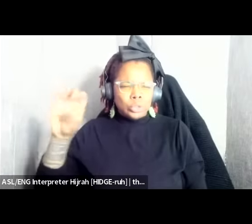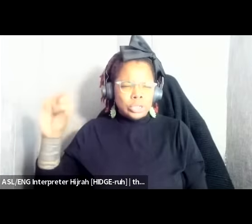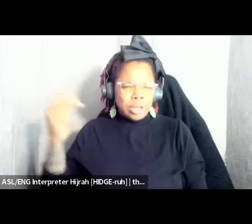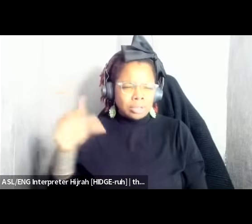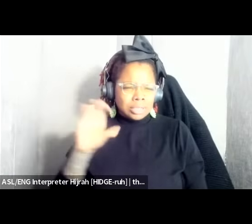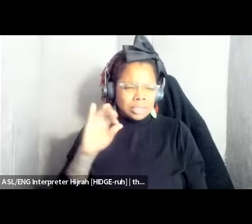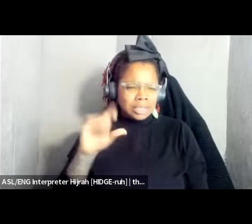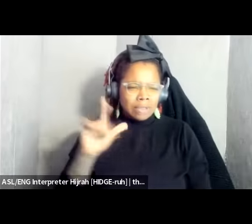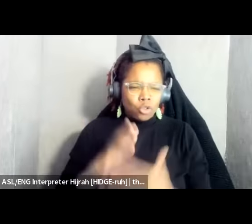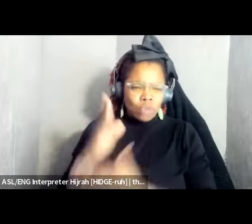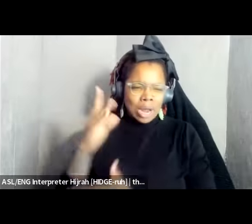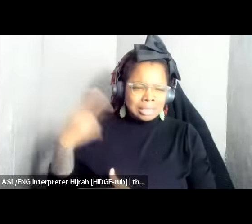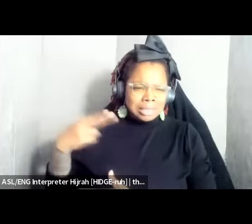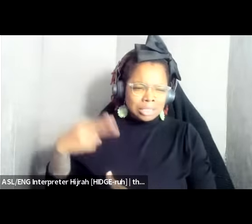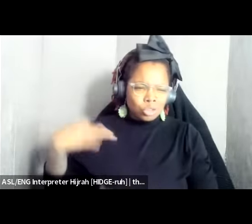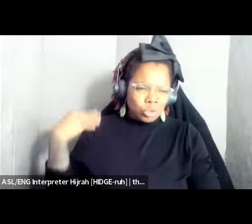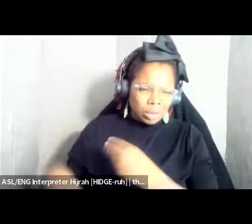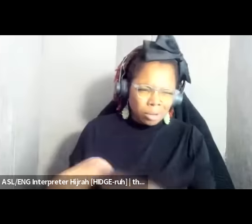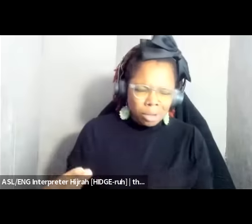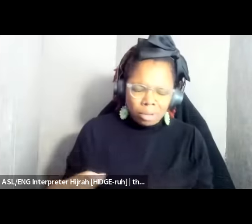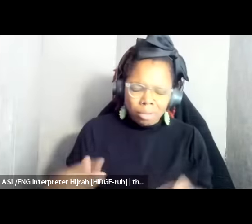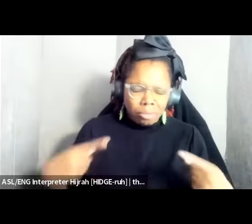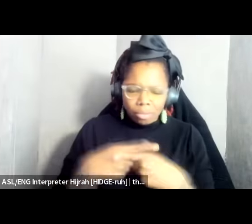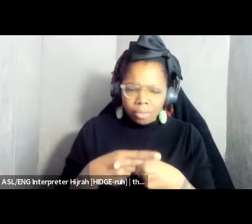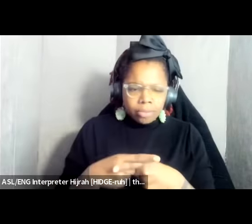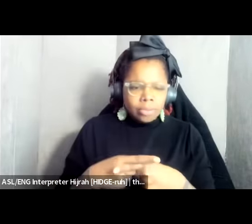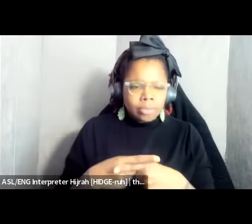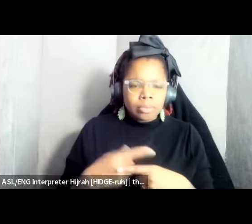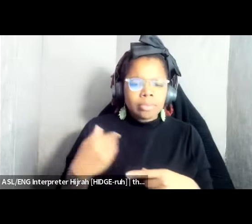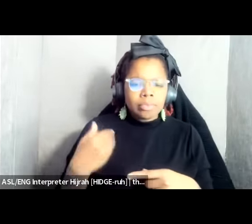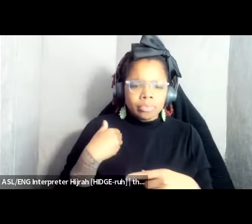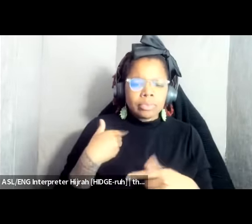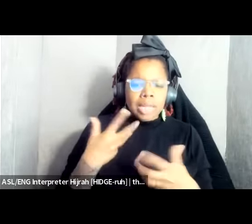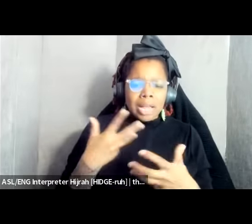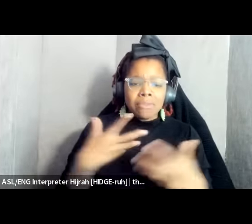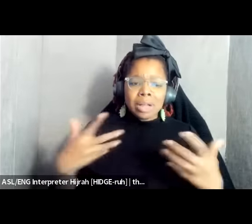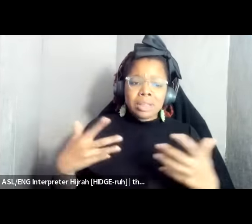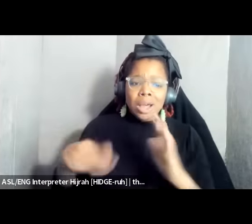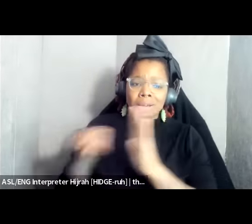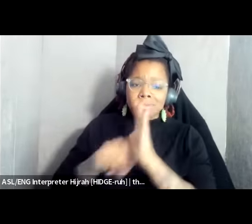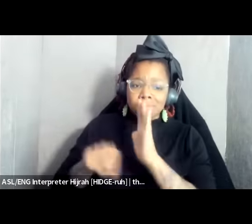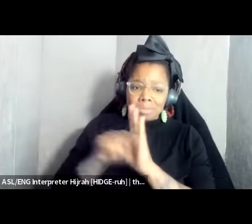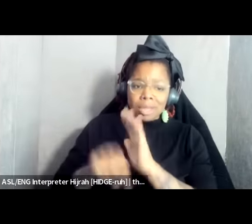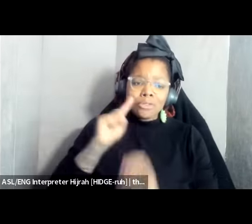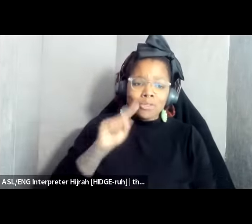uh and I could go I have a lot of smoke for for um Andy young and so I won't go down the rabbit